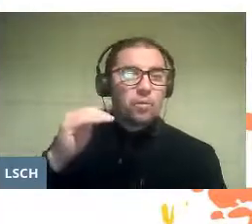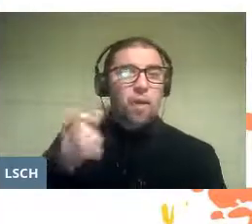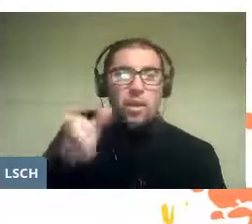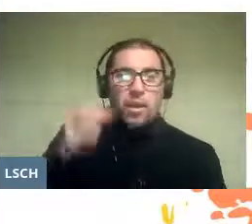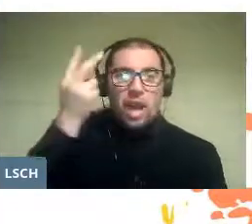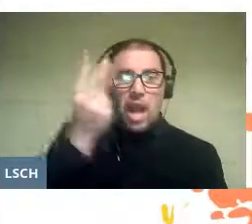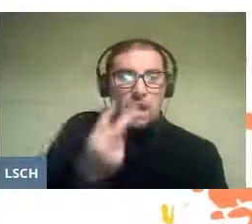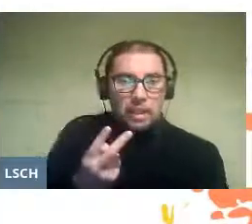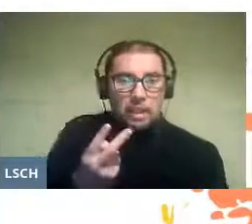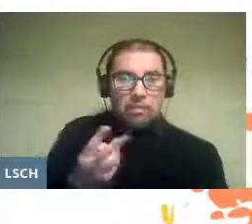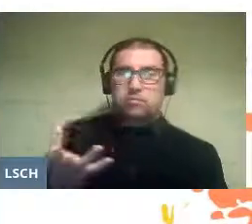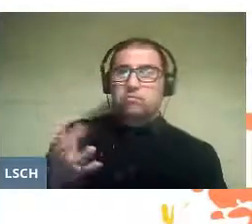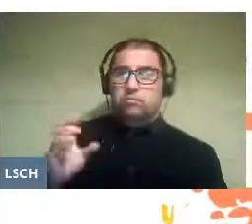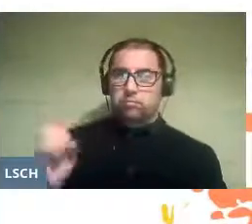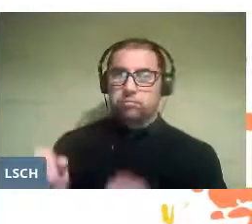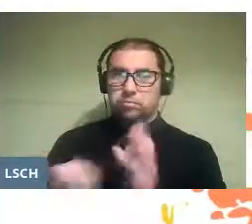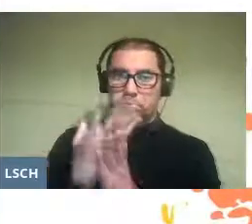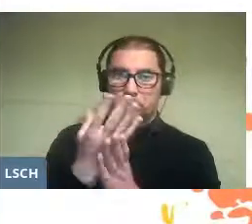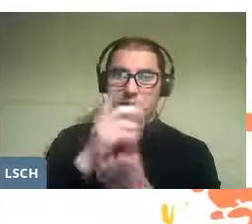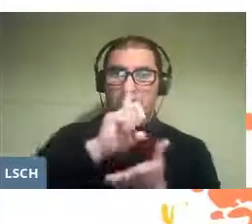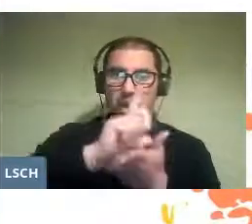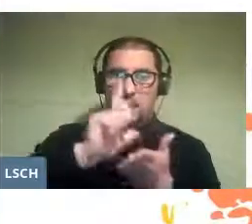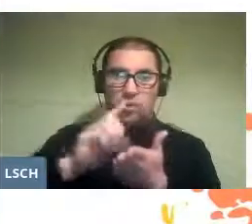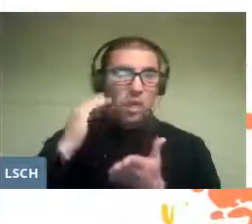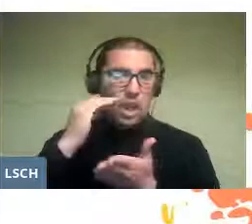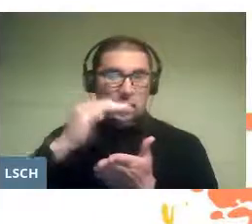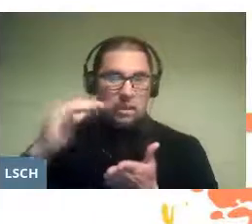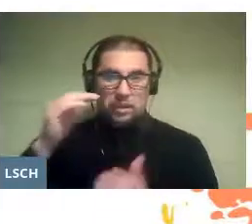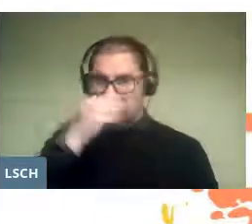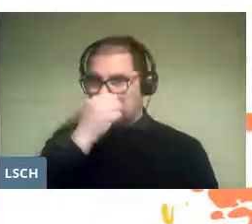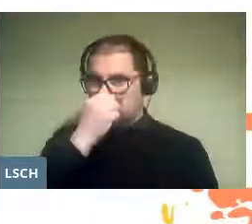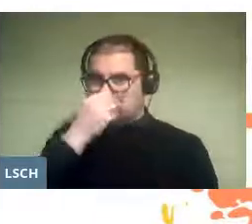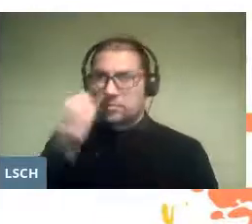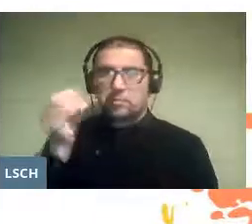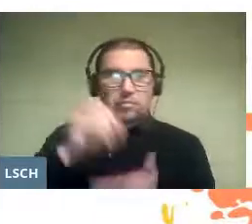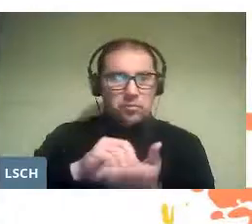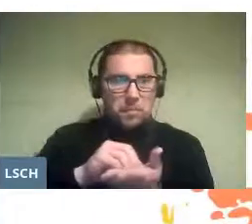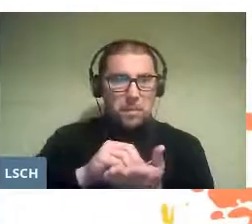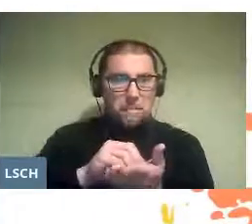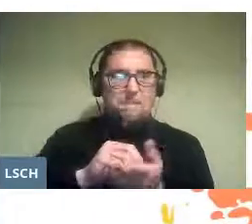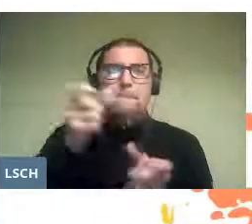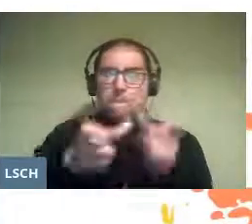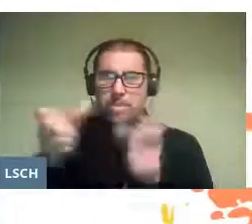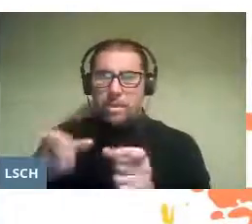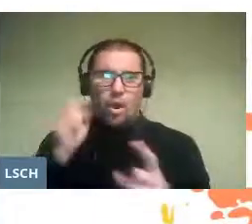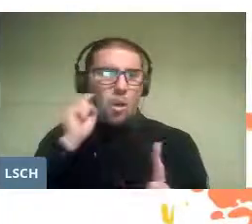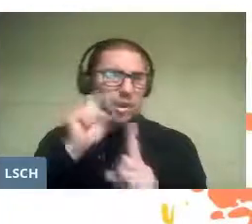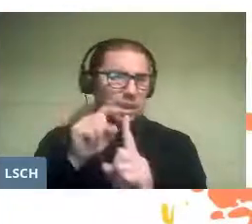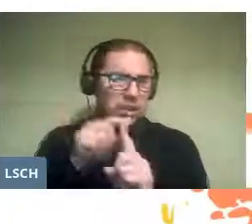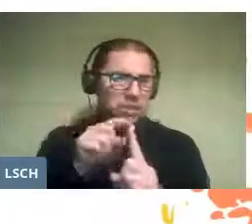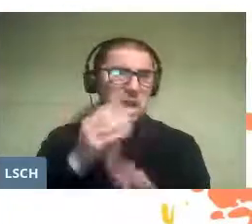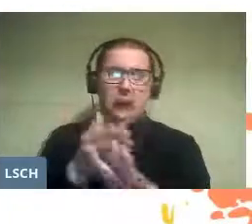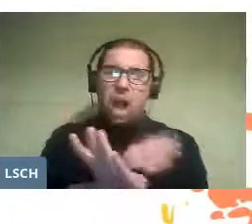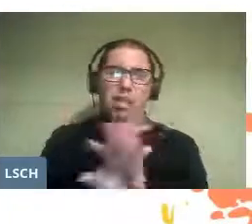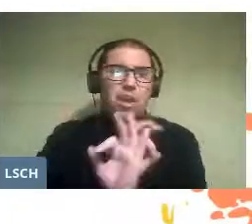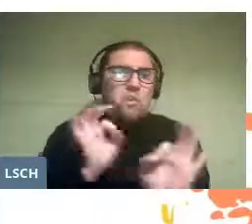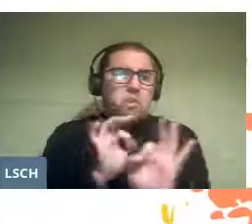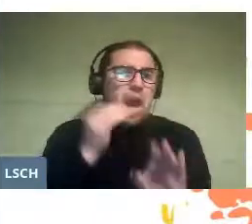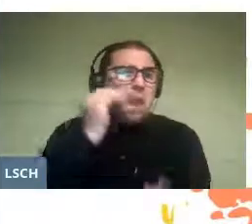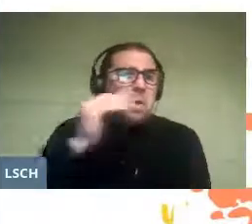children's literature emerged, which contemplated a target population that had not existed until then.